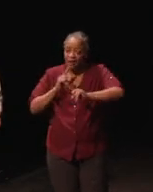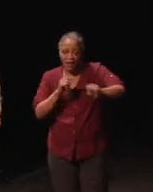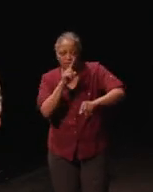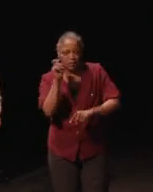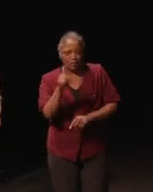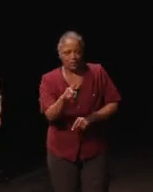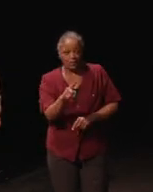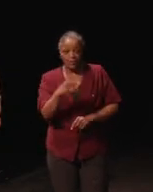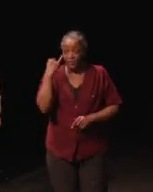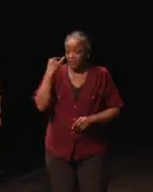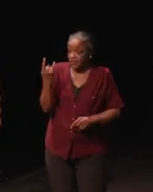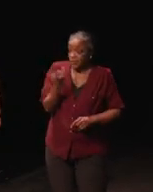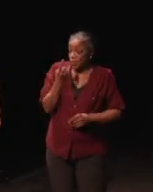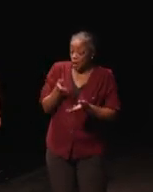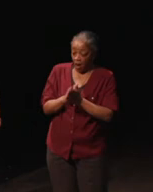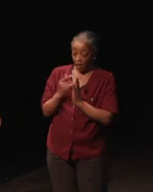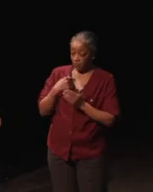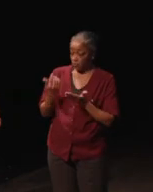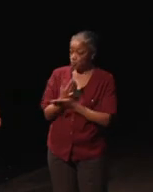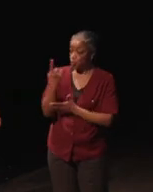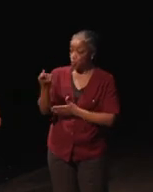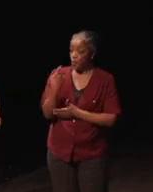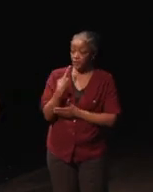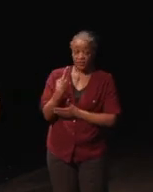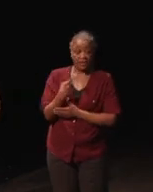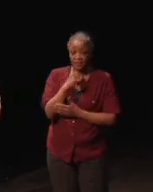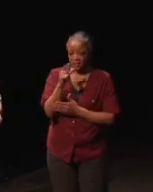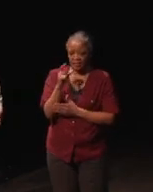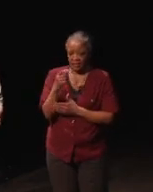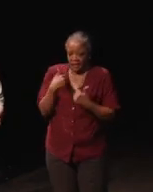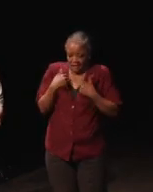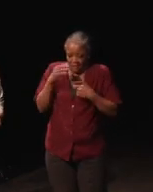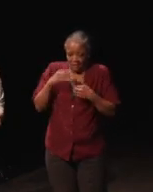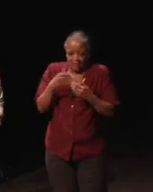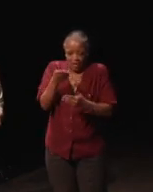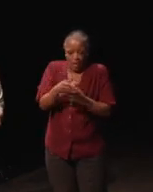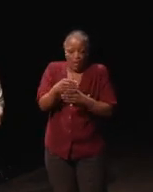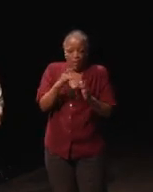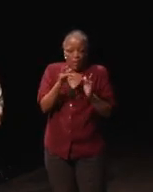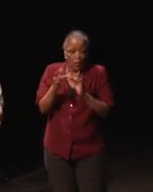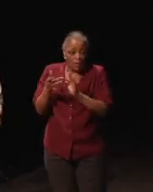So, if somebody asked me a new question I didn't have on the website, a new page got created.